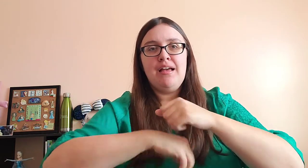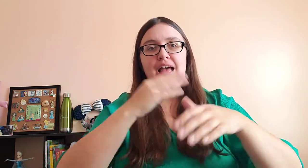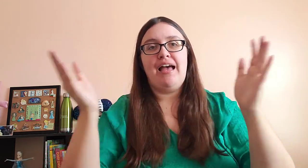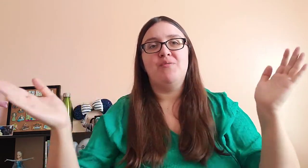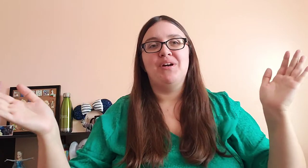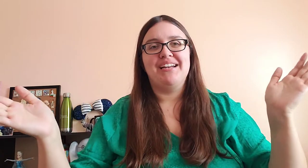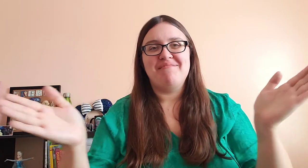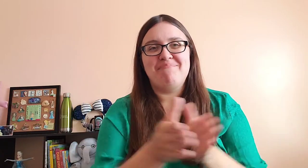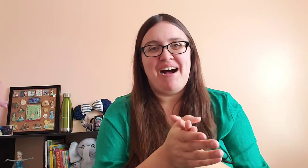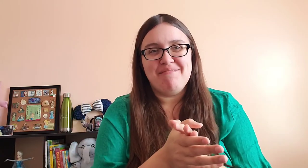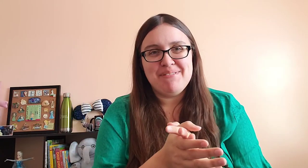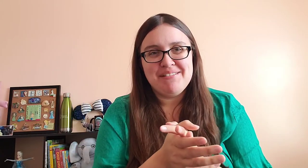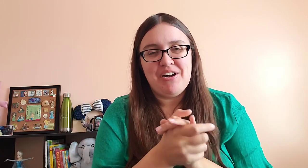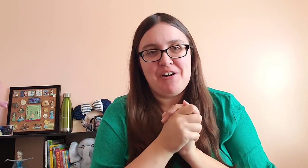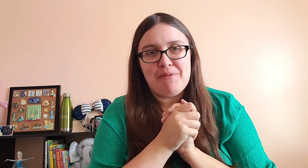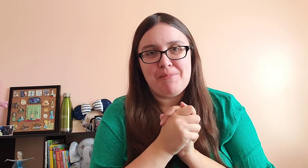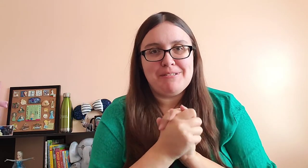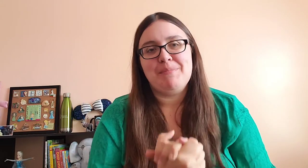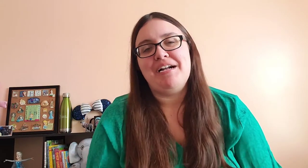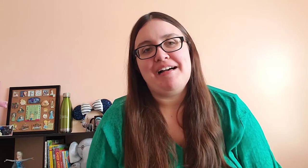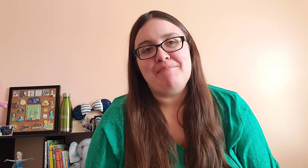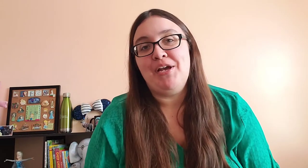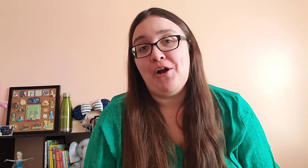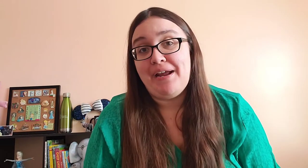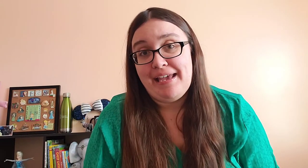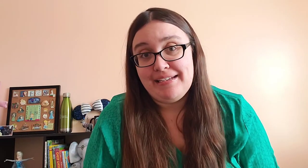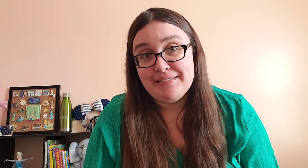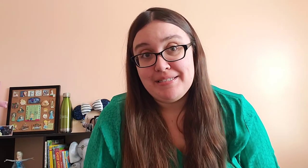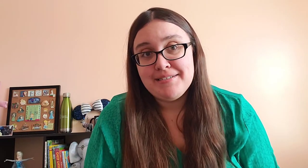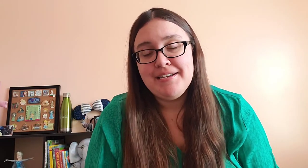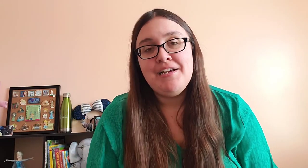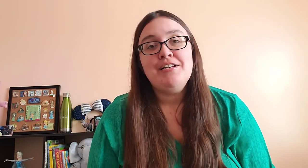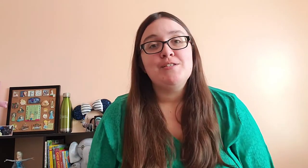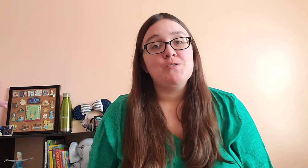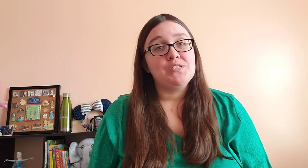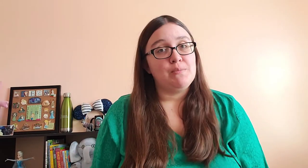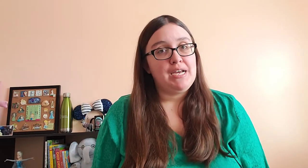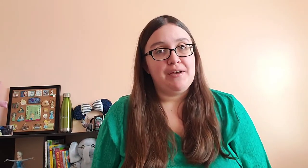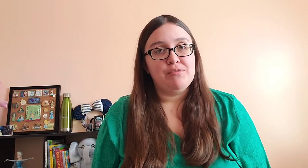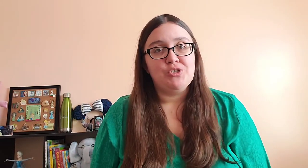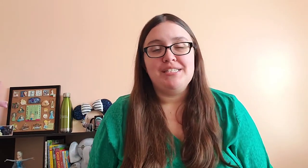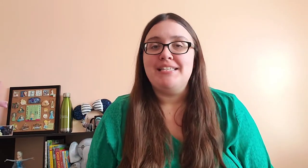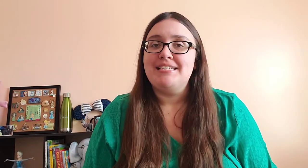we're gonna pop our bubbles by clapping our hands. So sometimes you'll see this